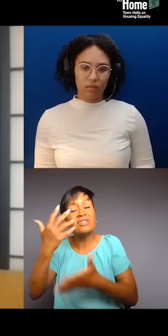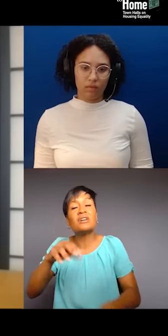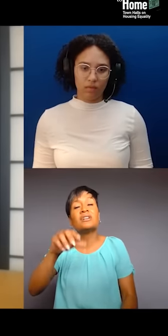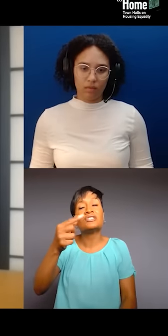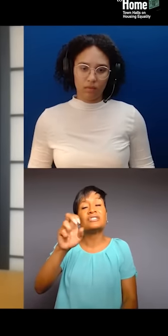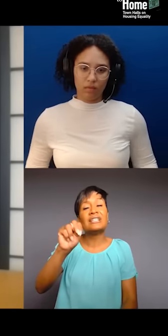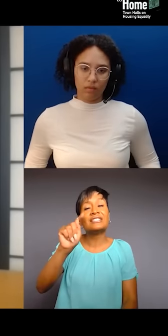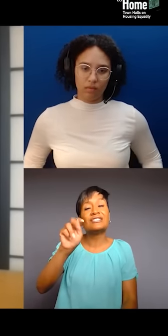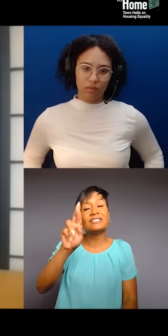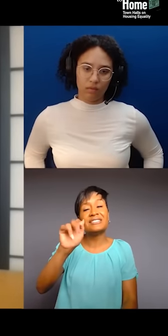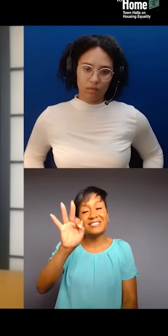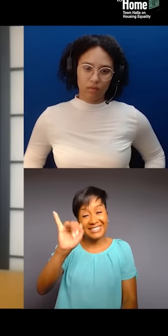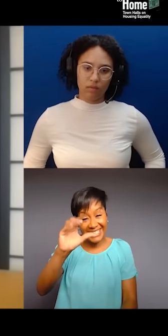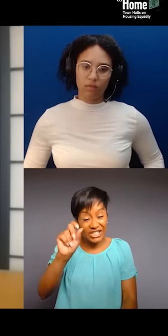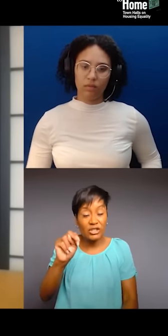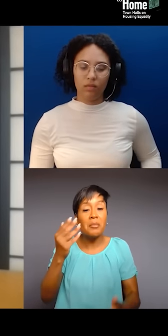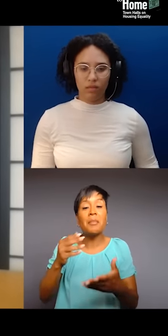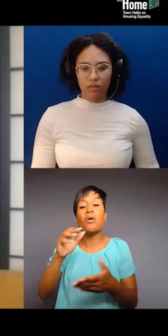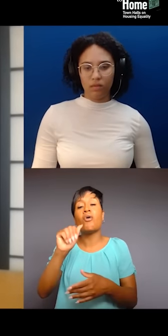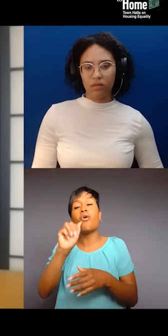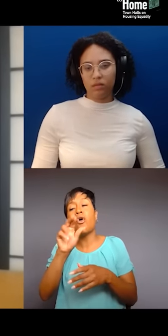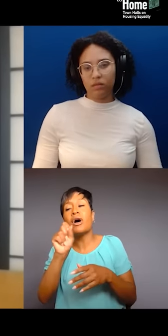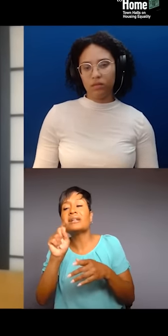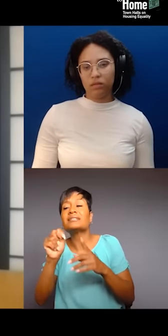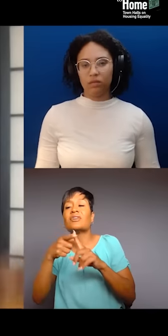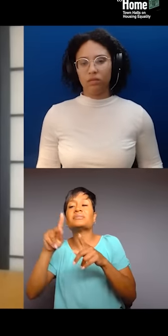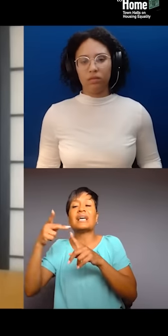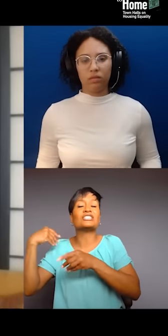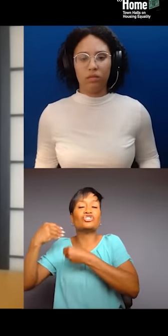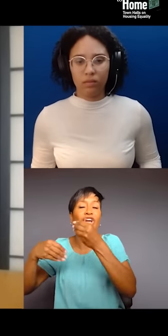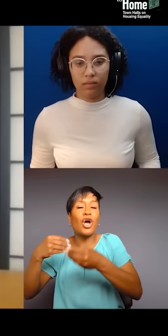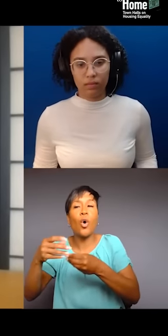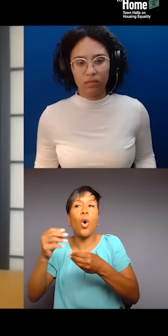or in a different social socioeconomic bracket than, you know, the actual community that they're existing in.